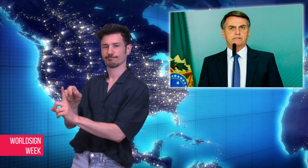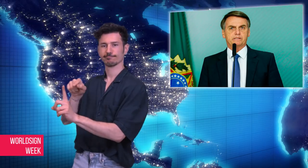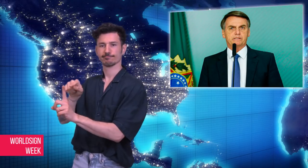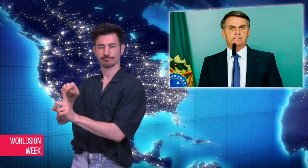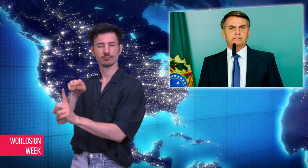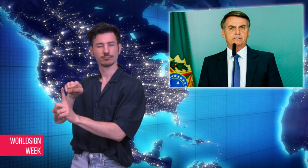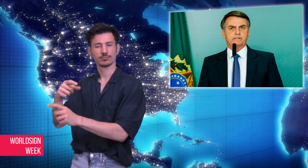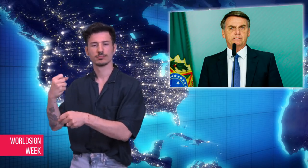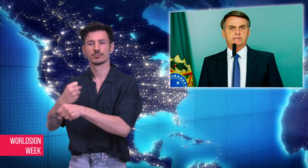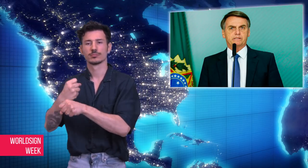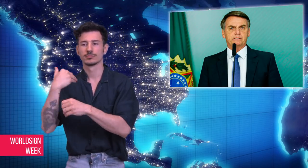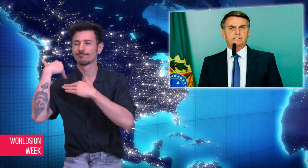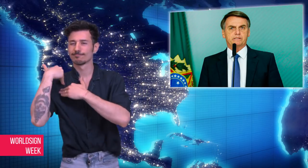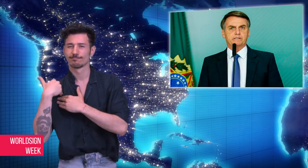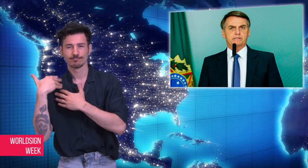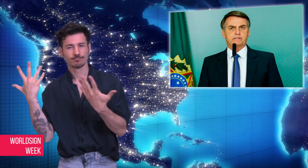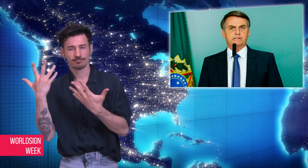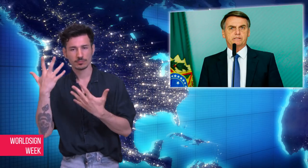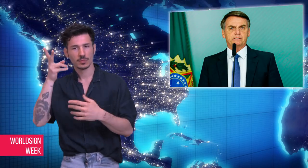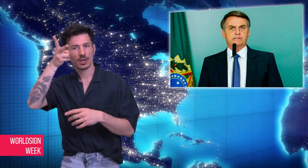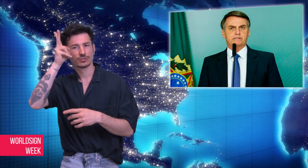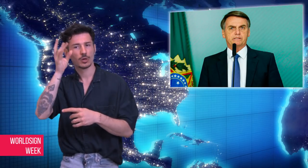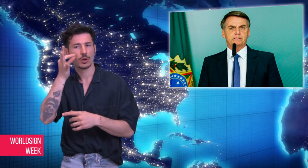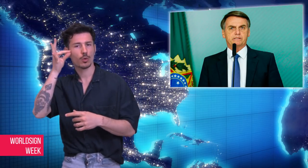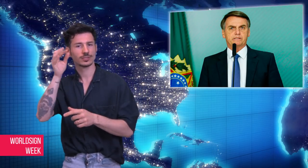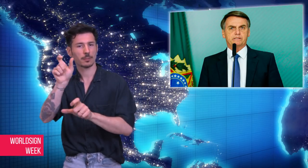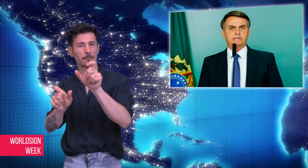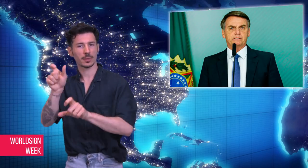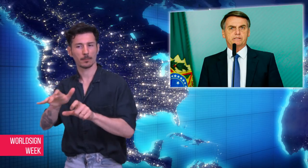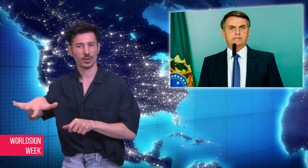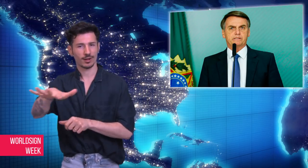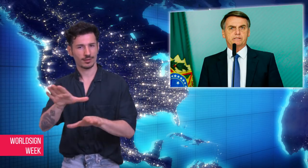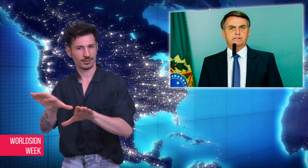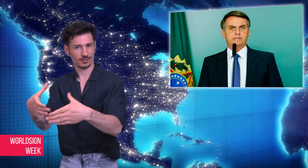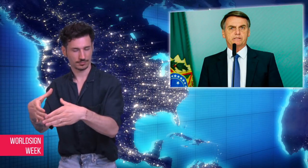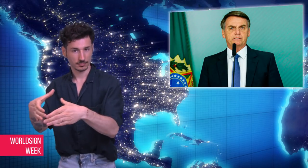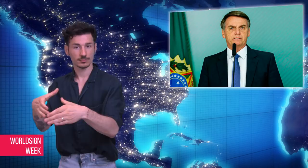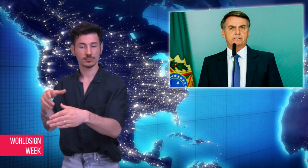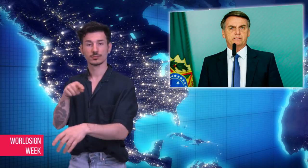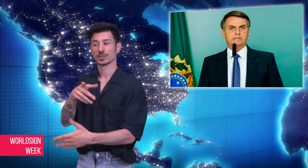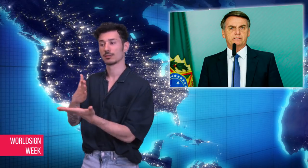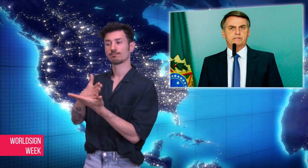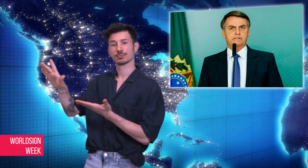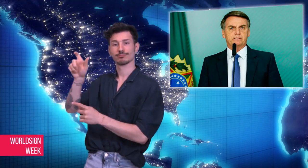the Indigenous Affairs in an attempt to pave the way to